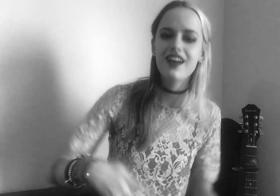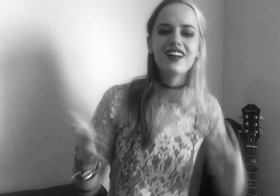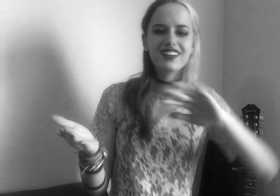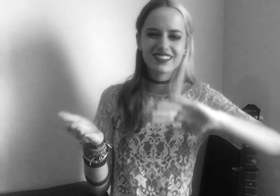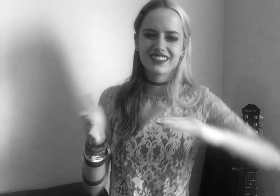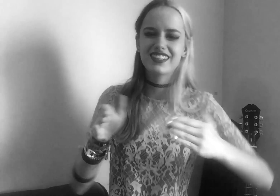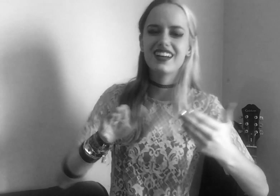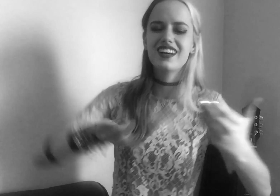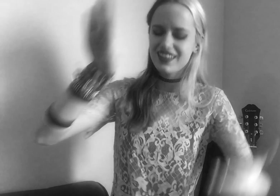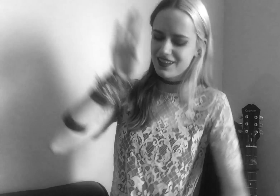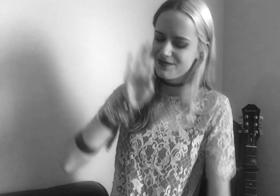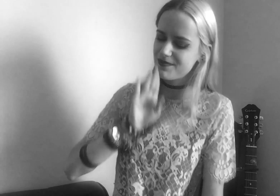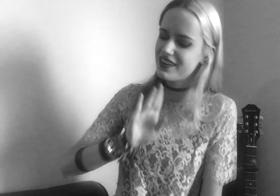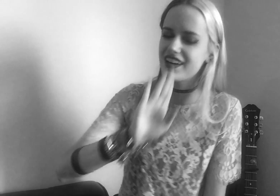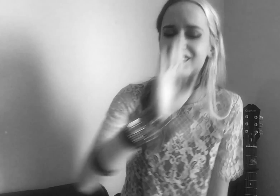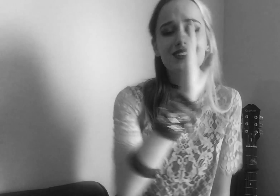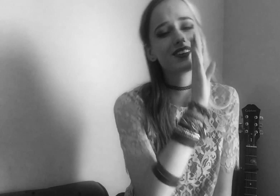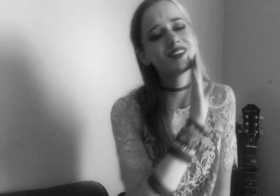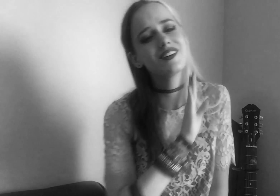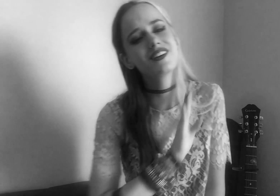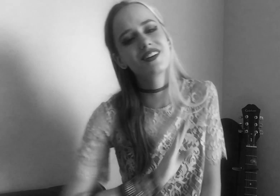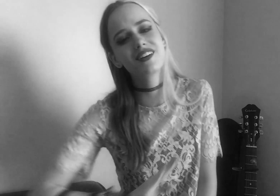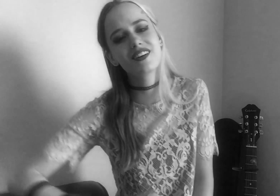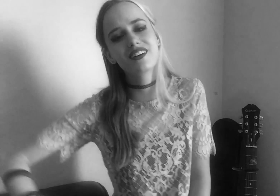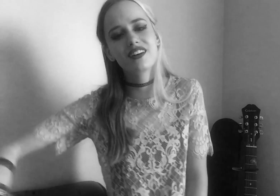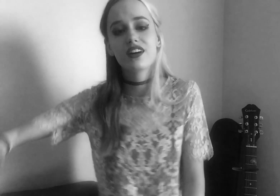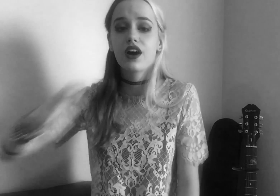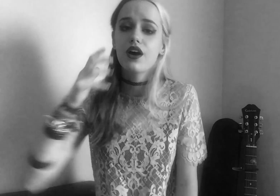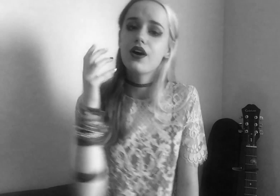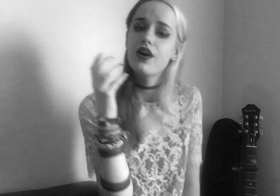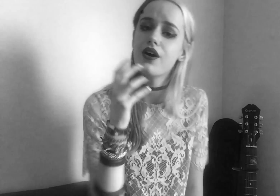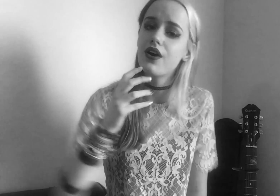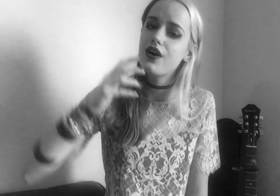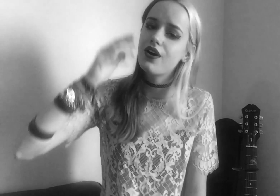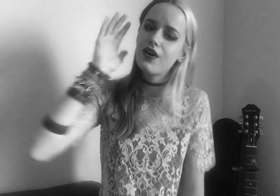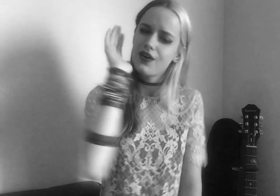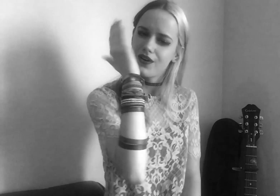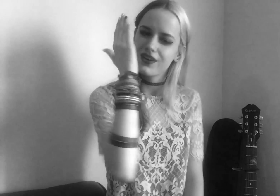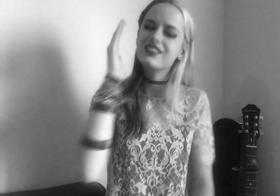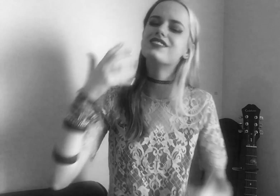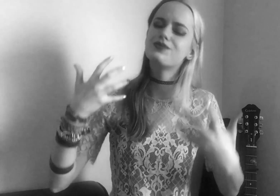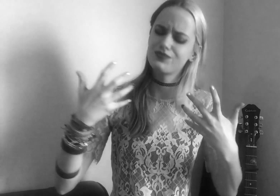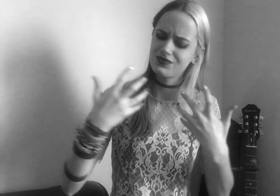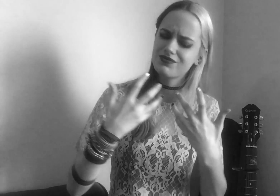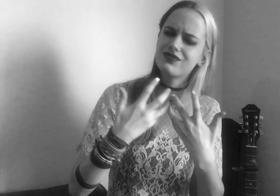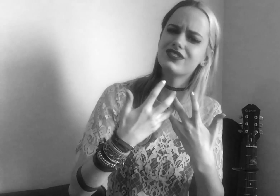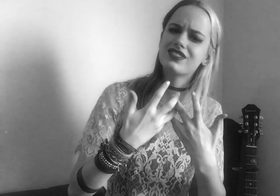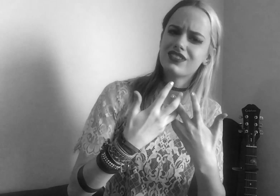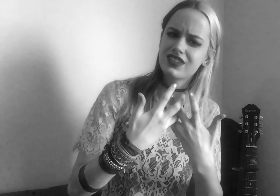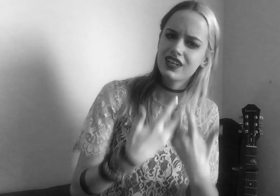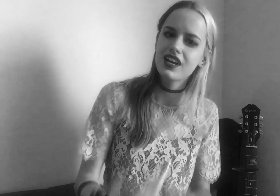The death of a bachelor...o-o-oh - Seems so fitting for -